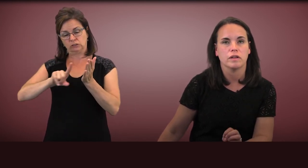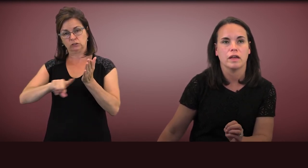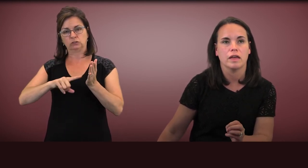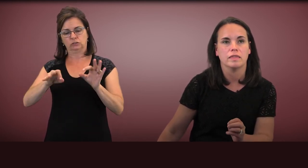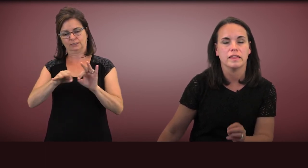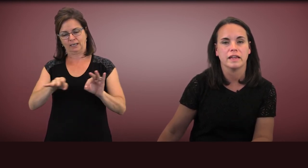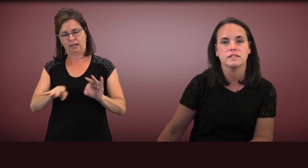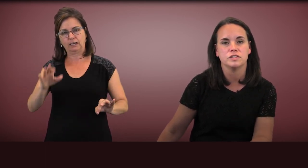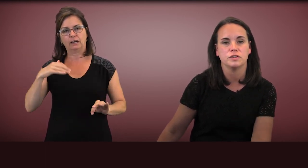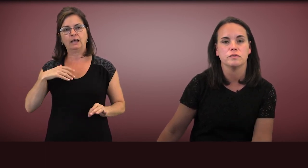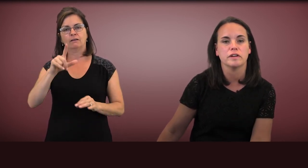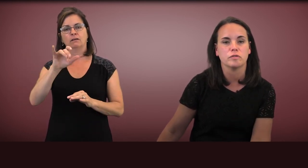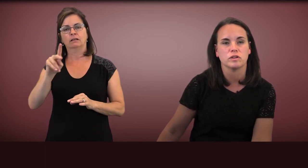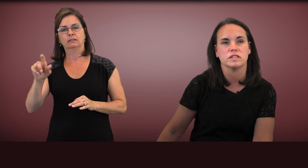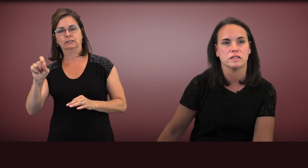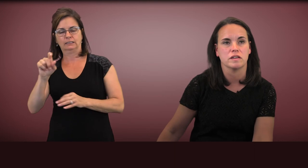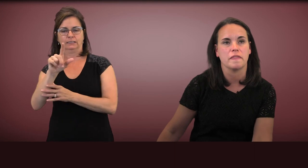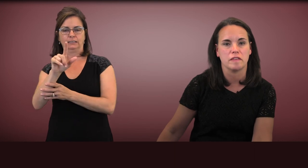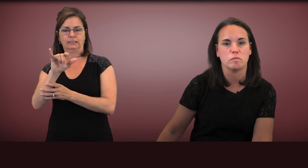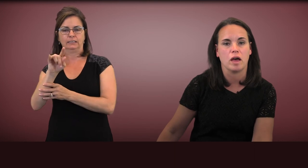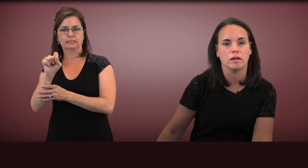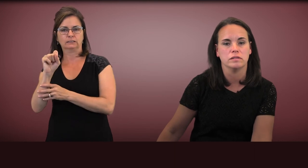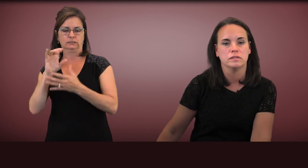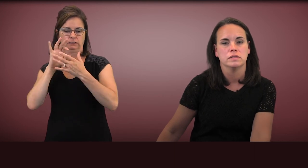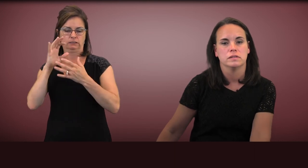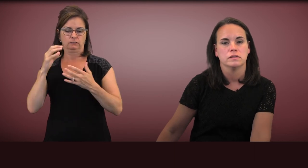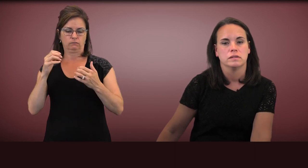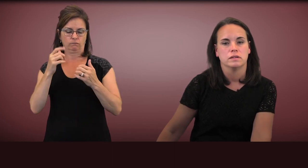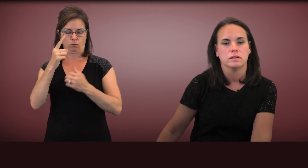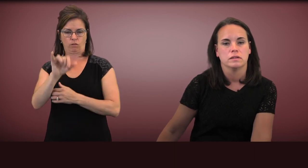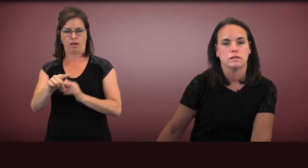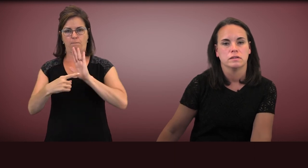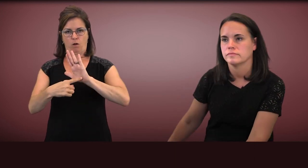a link to resources on this model.